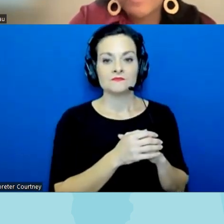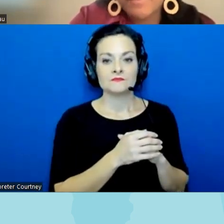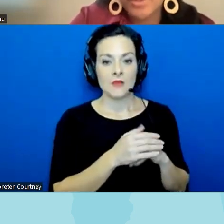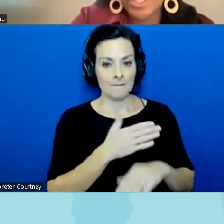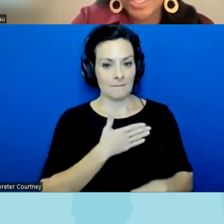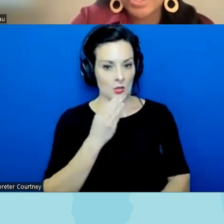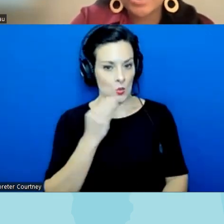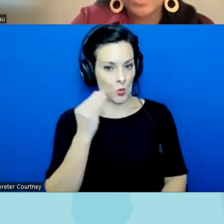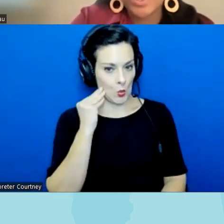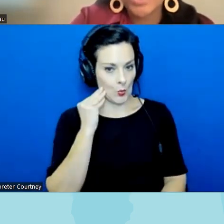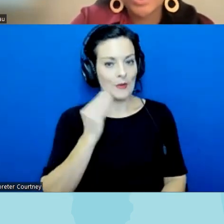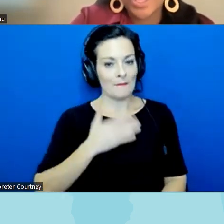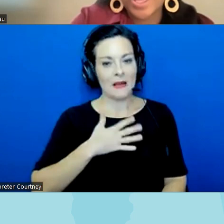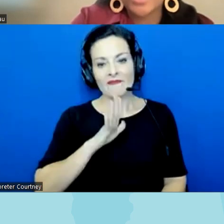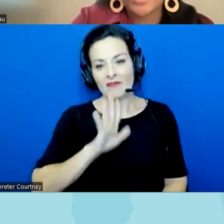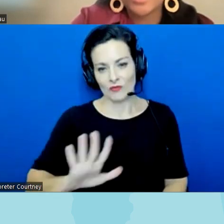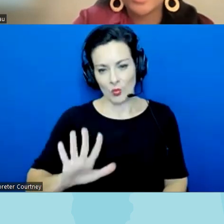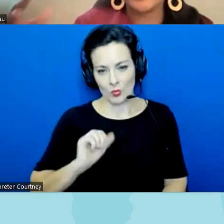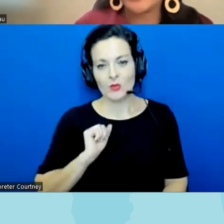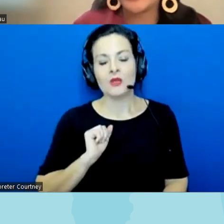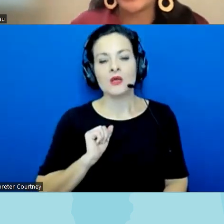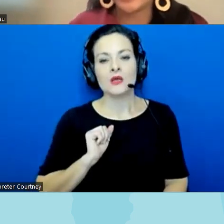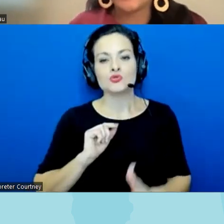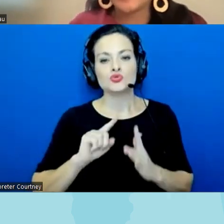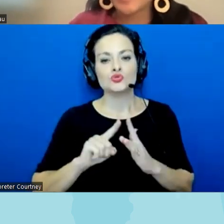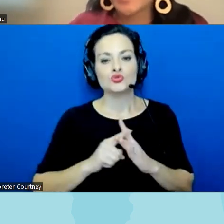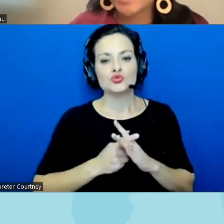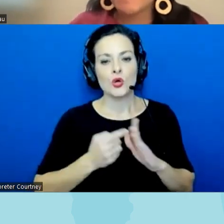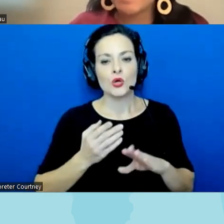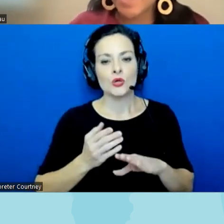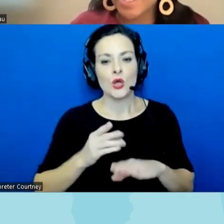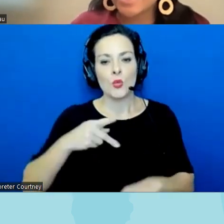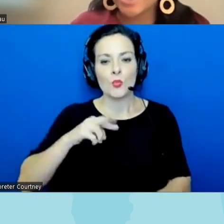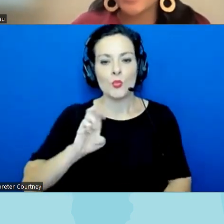5-year-old is really starting at the preschool level books that have been banned I know this